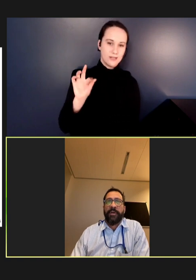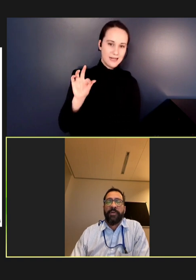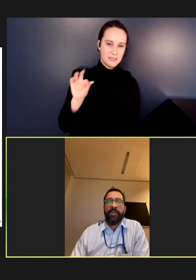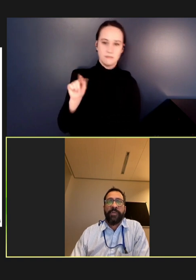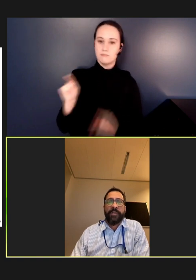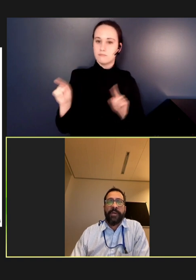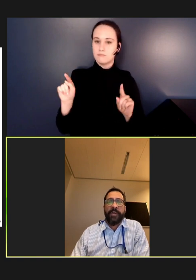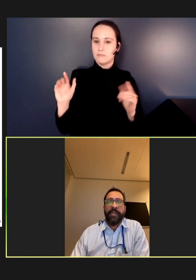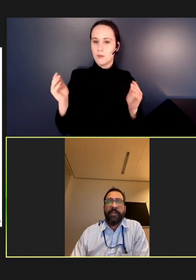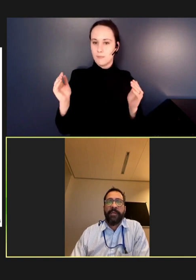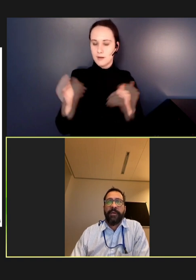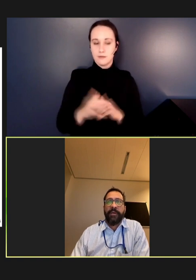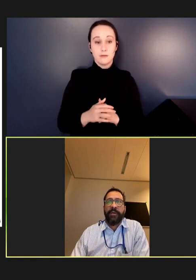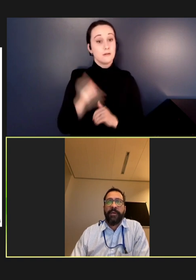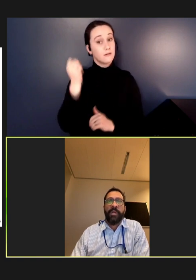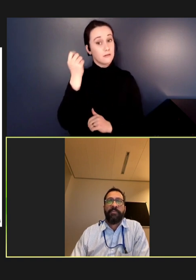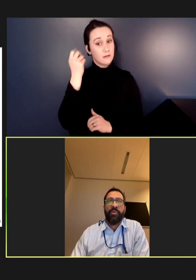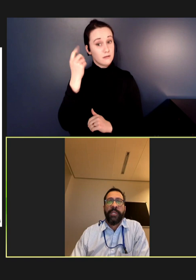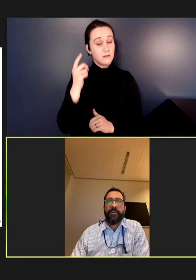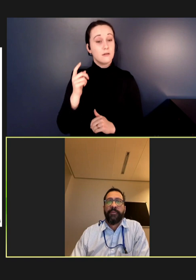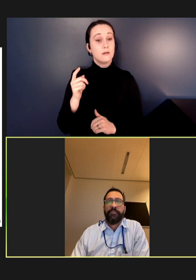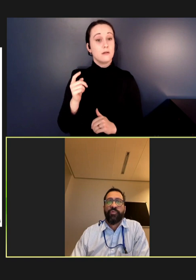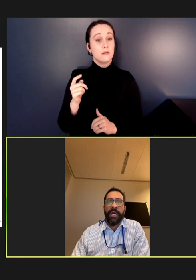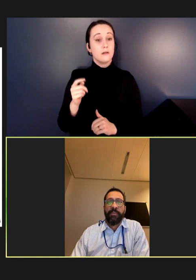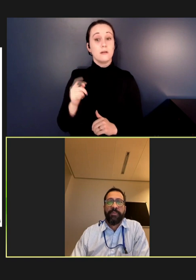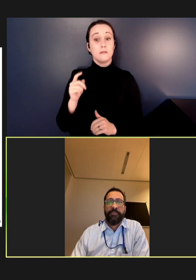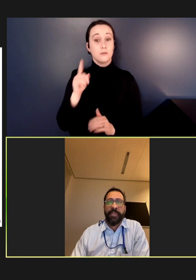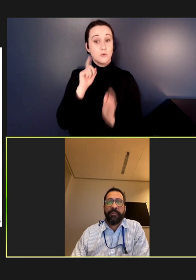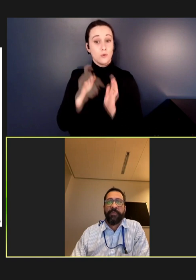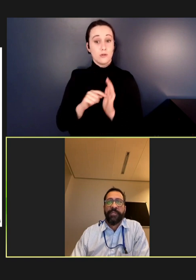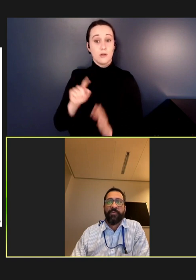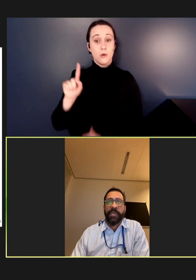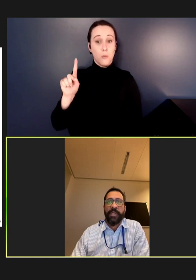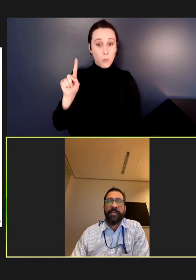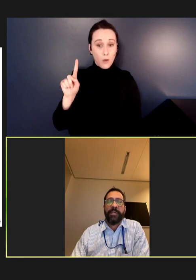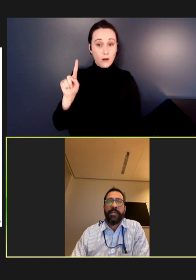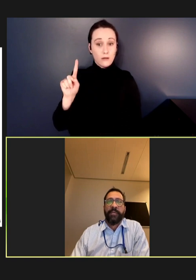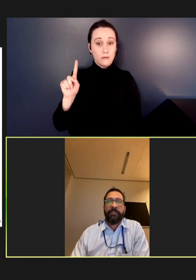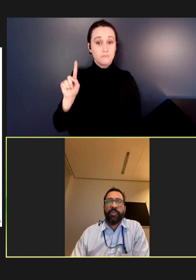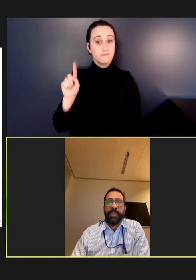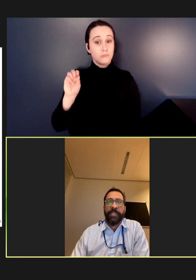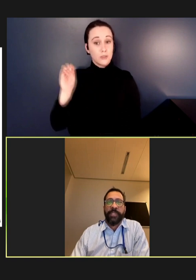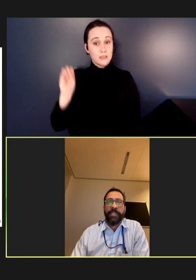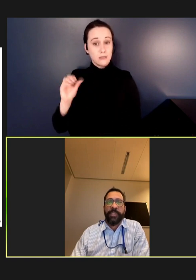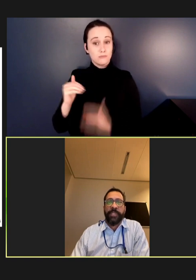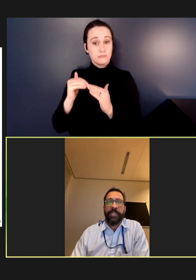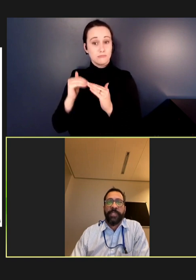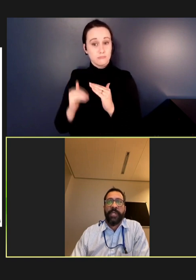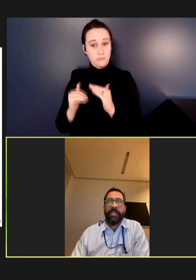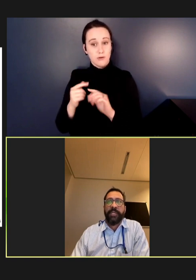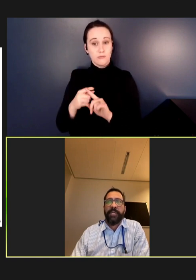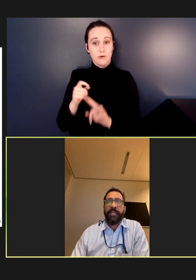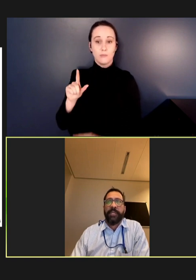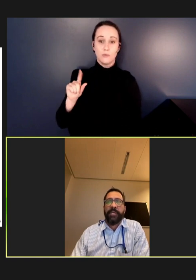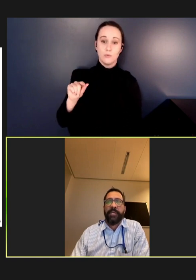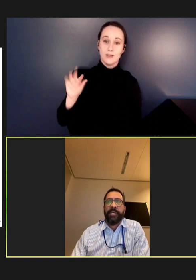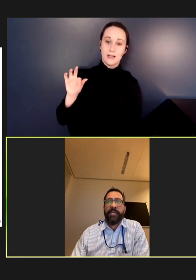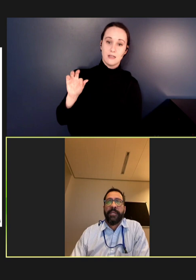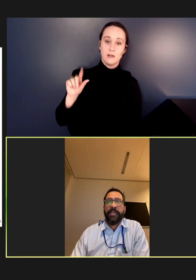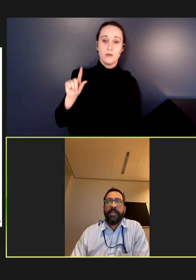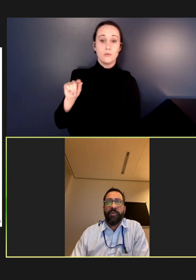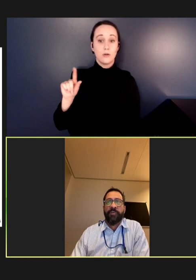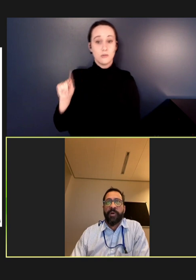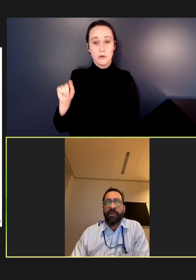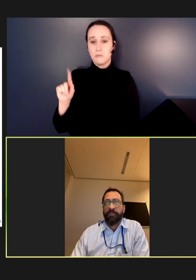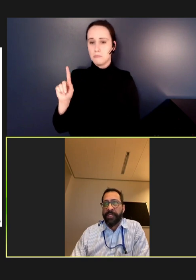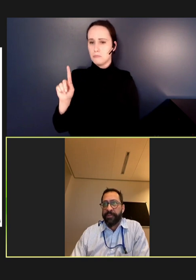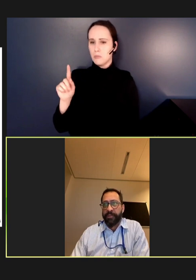although we only saw a one-point drop region-wide from 2019 to 2020 in the sort of overall regional